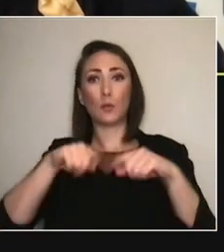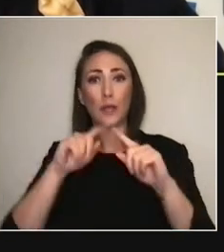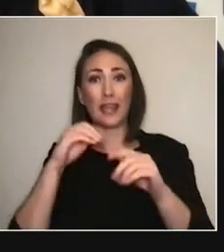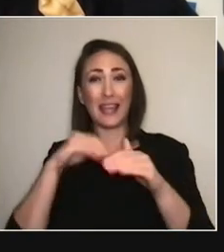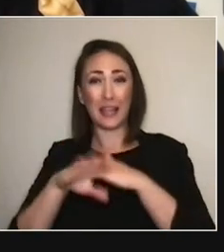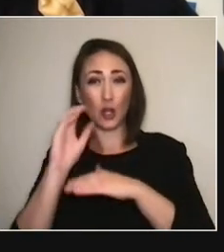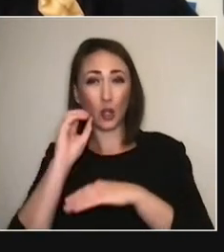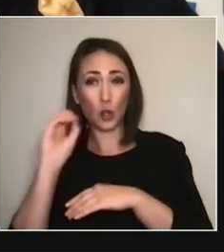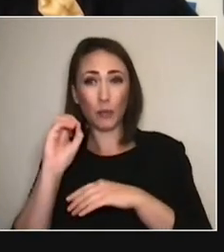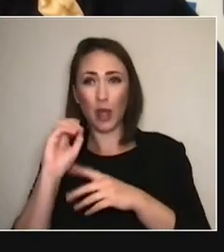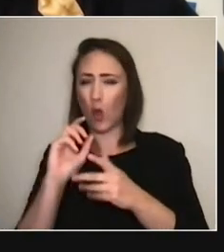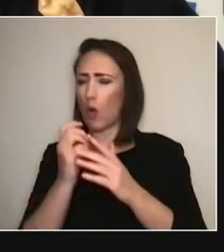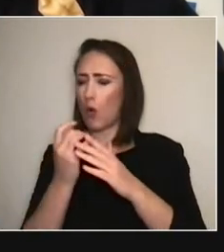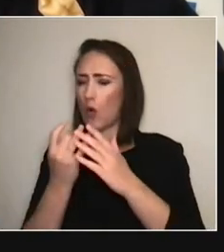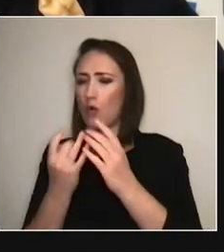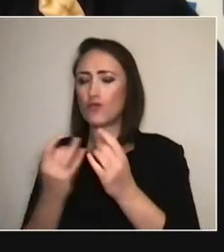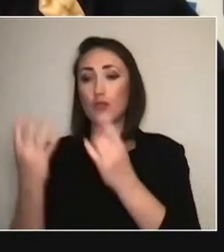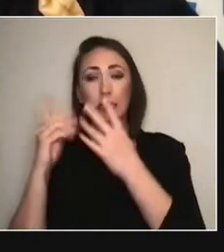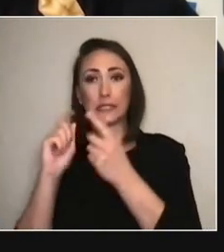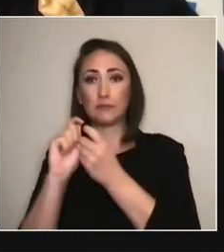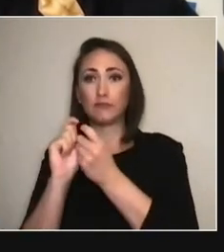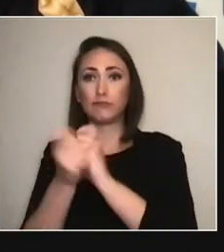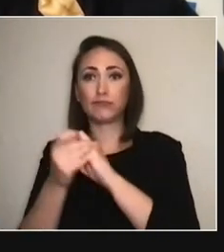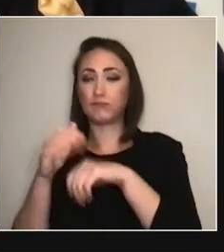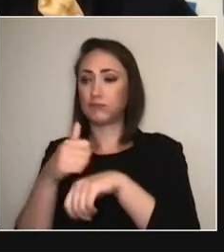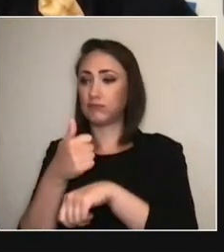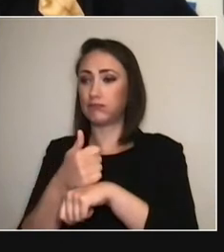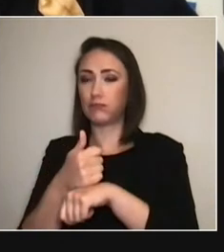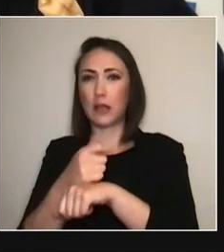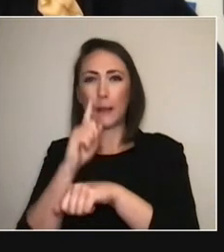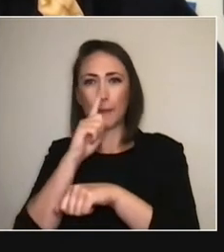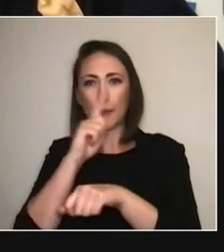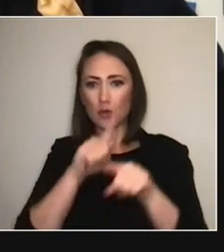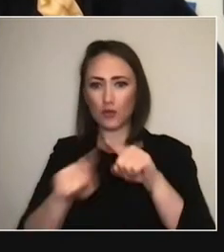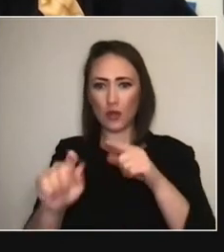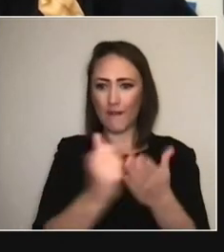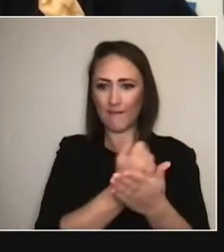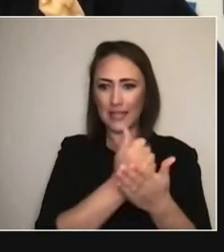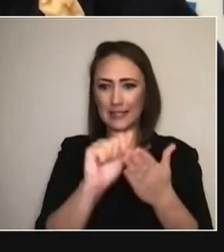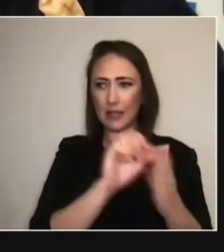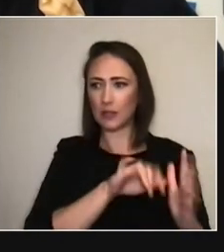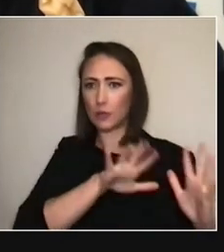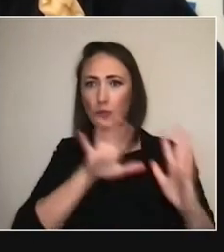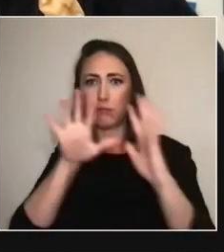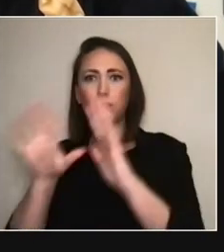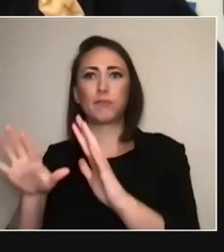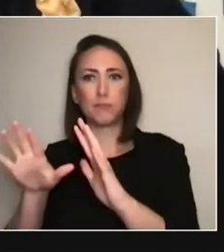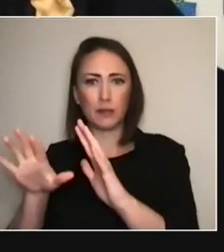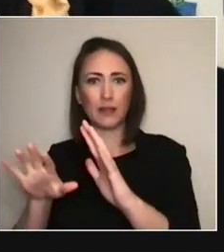The artists try and get the visas from the UK Home Office, which is proven to be racist against...